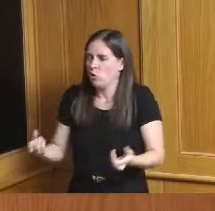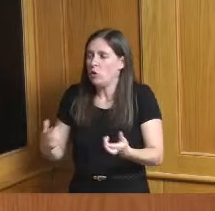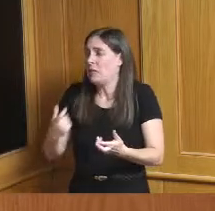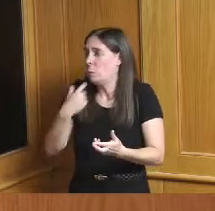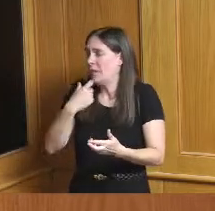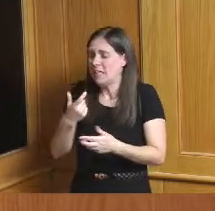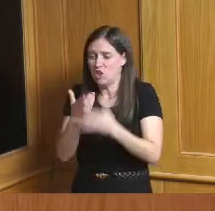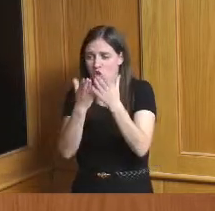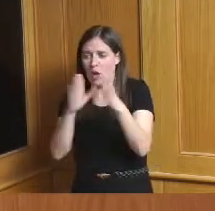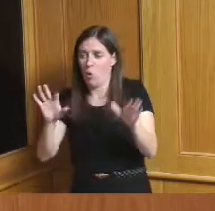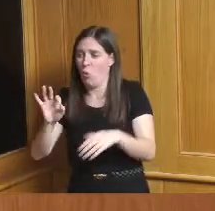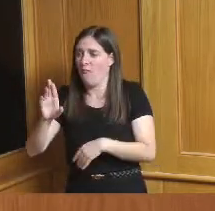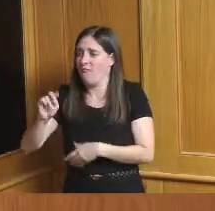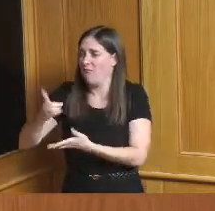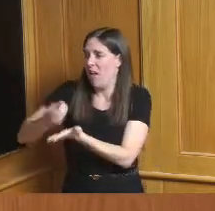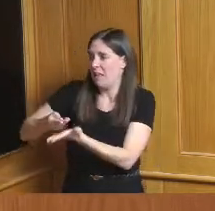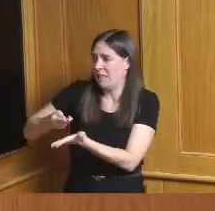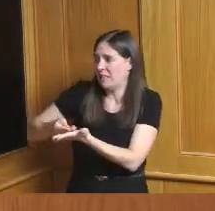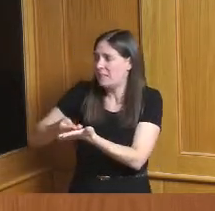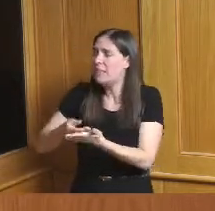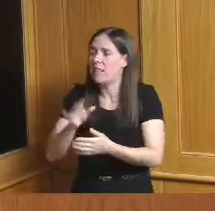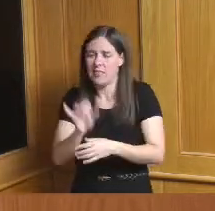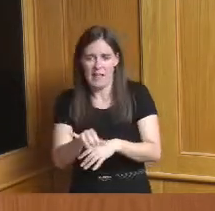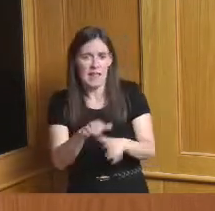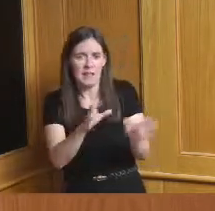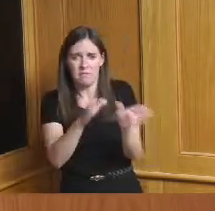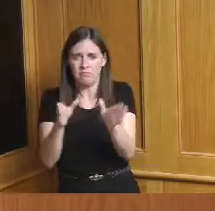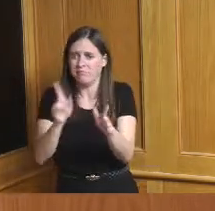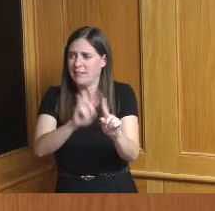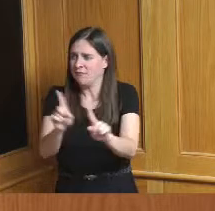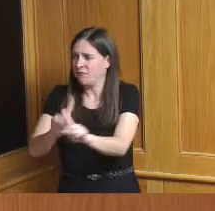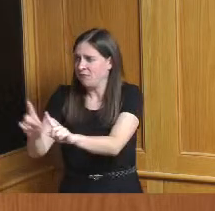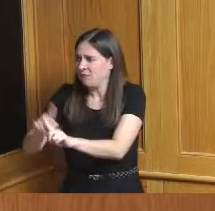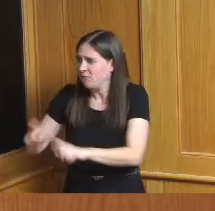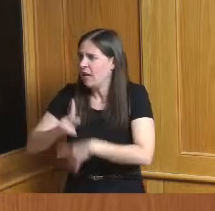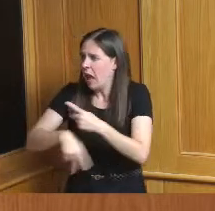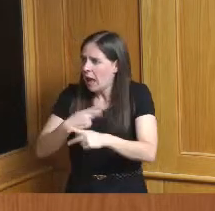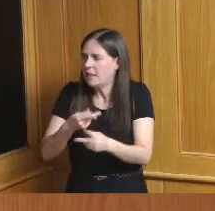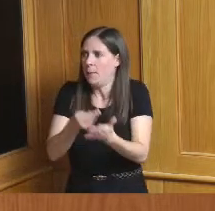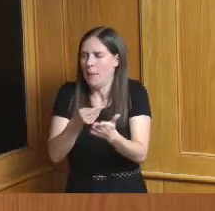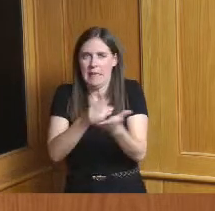through you guys through the ARPA money we've got all this money coming in and I just want to